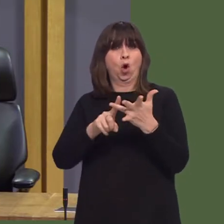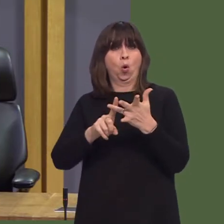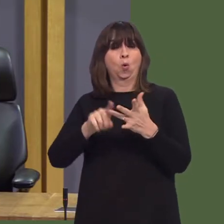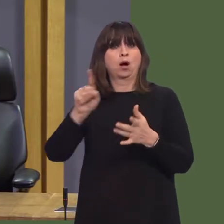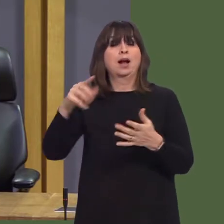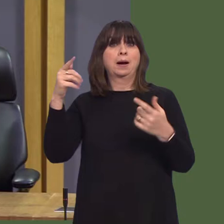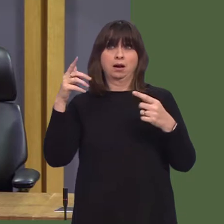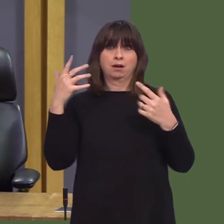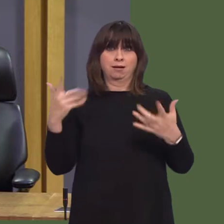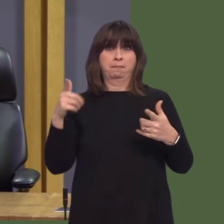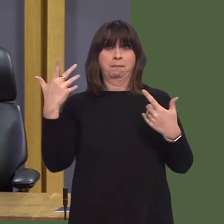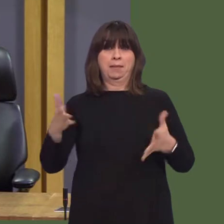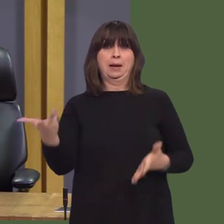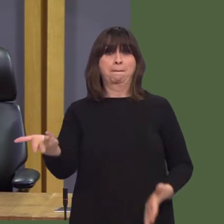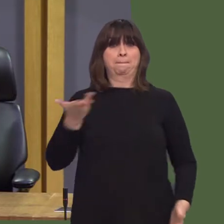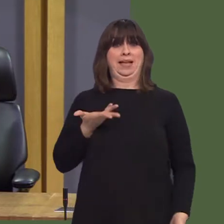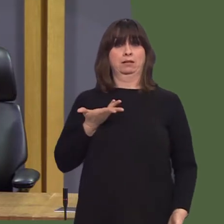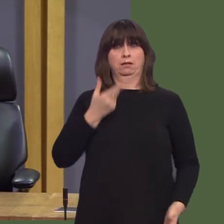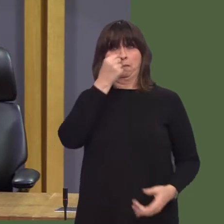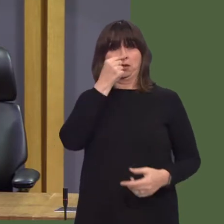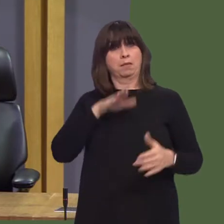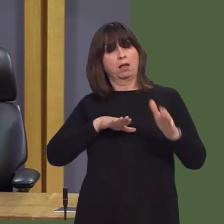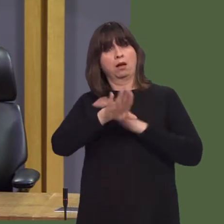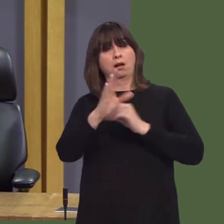Paul Davies AM: First Minister, there are some very real concerns that the proposed